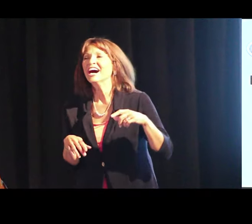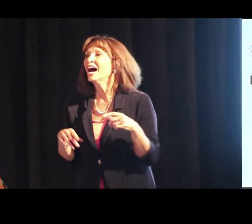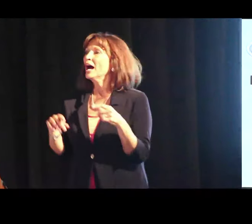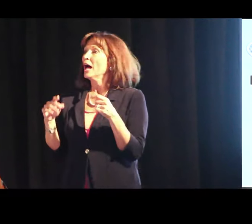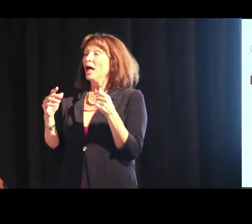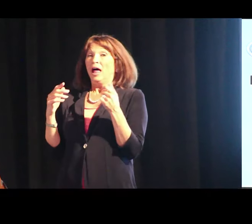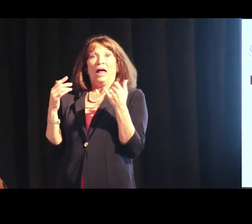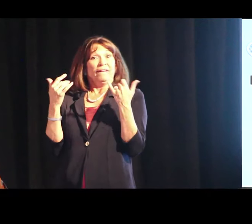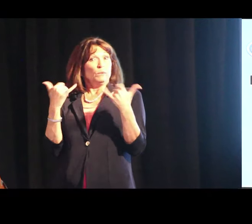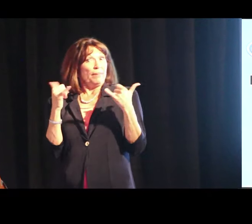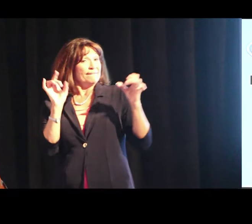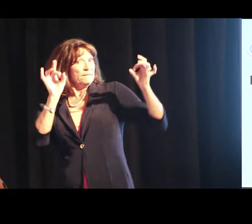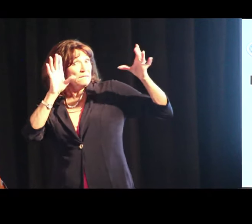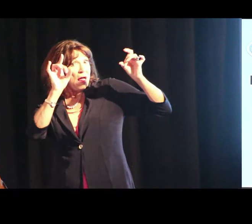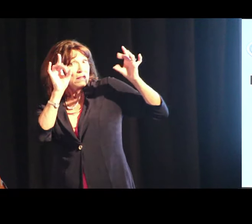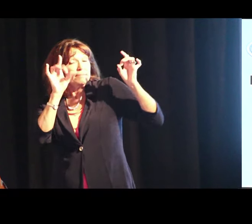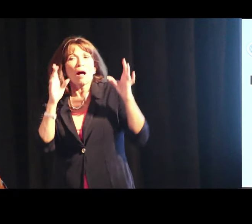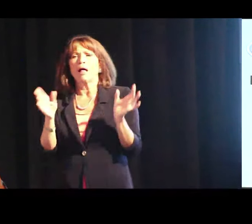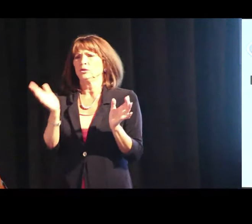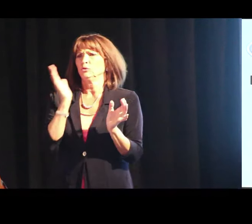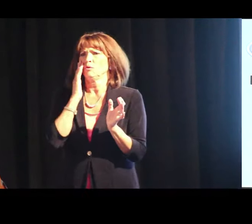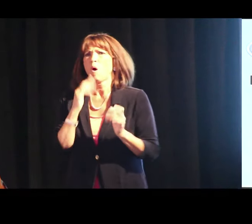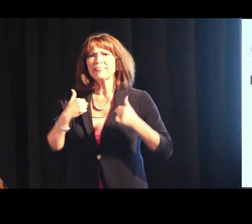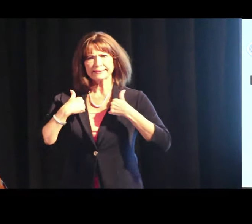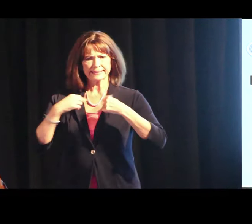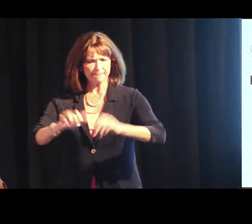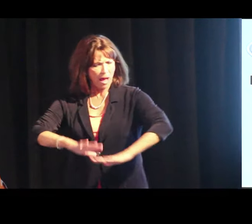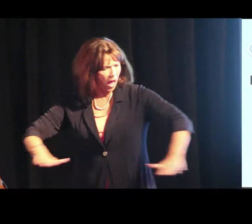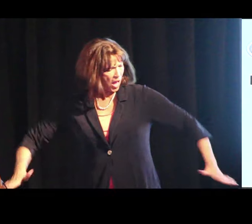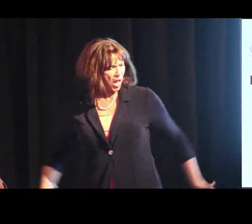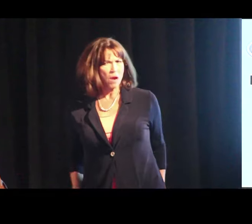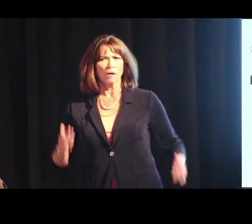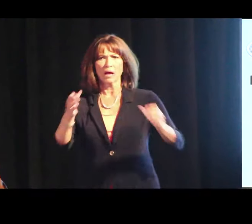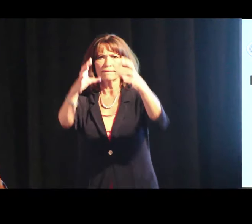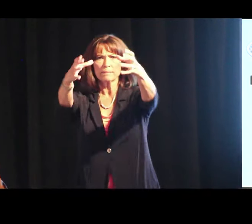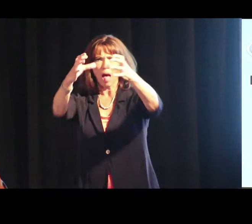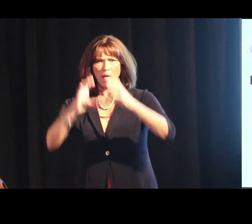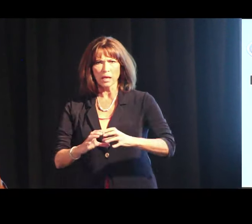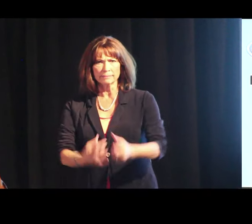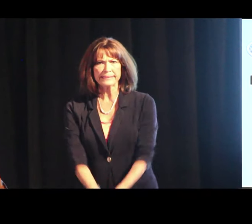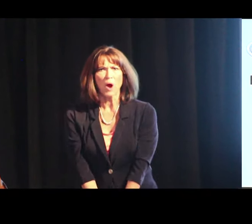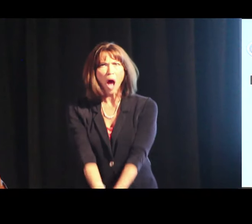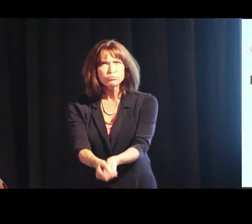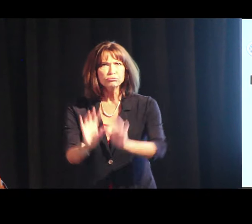You’re playing volleyball, you know, there's the ball, you bump it up,